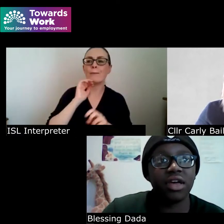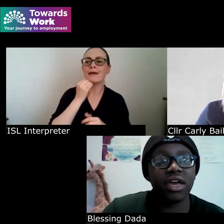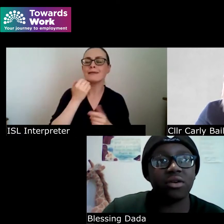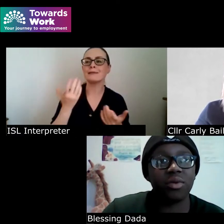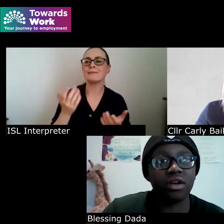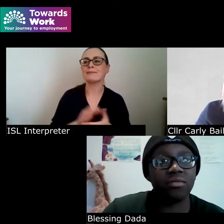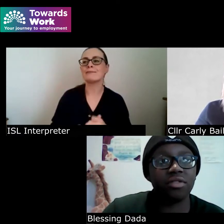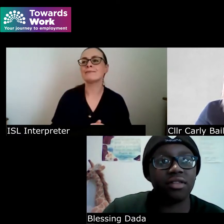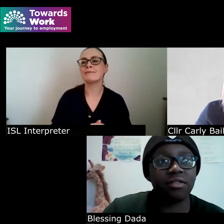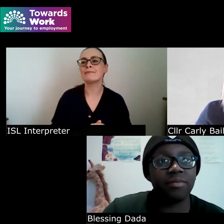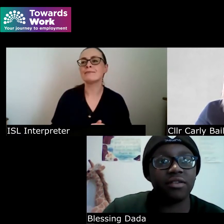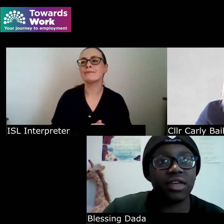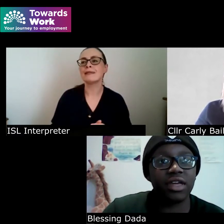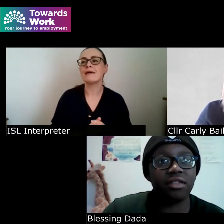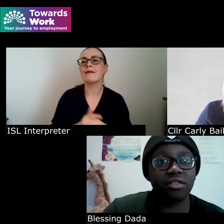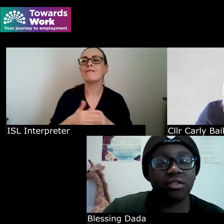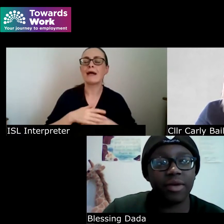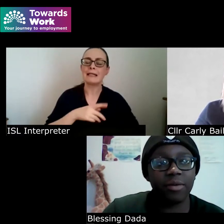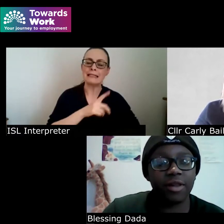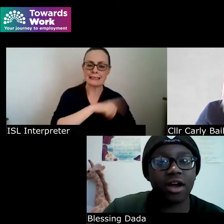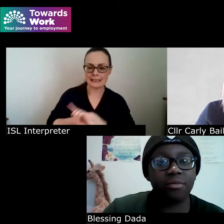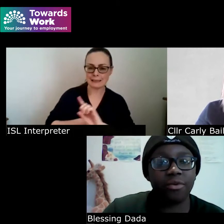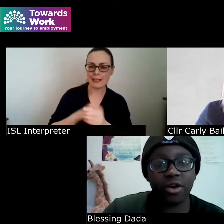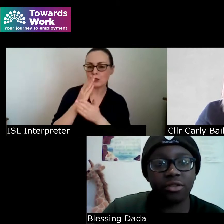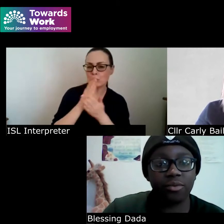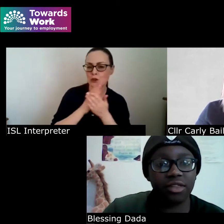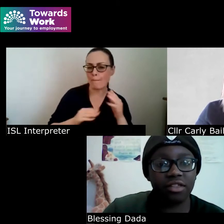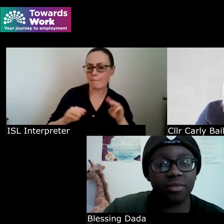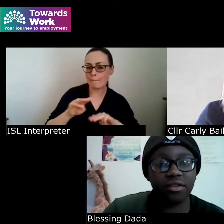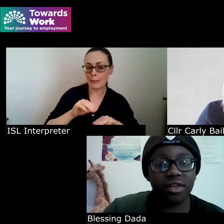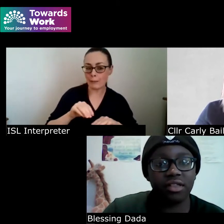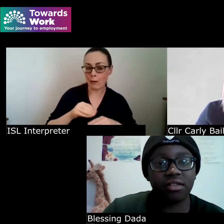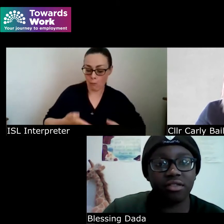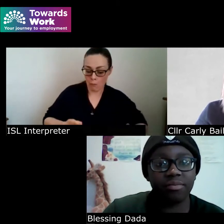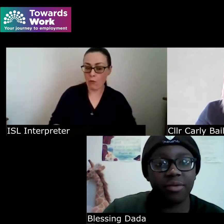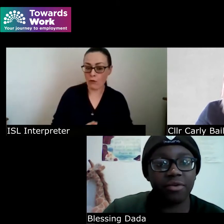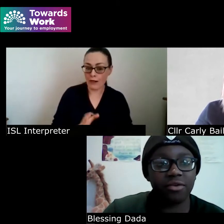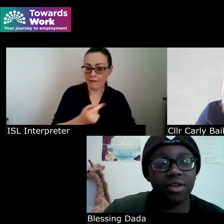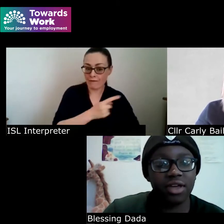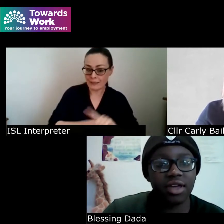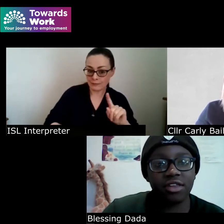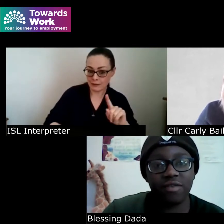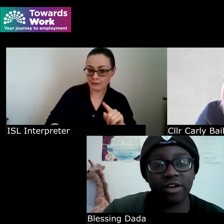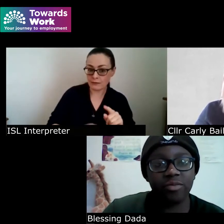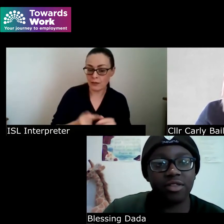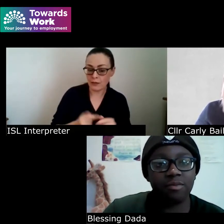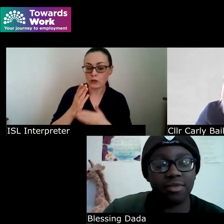you know when it comes to disabilities some people are born with disabilities some people develop the